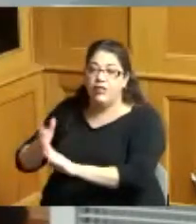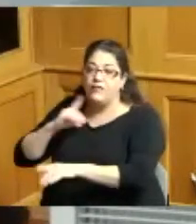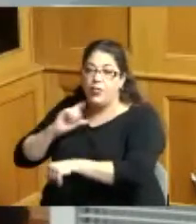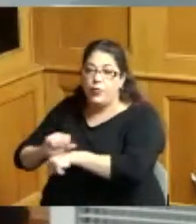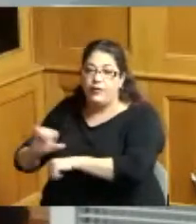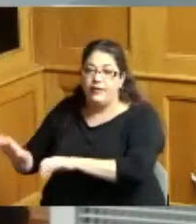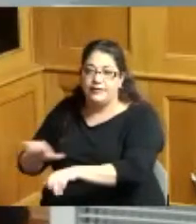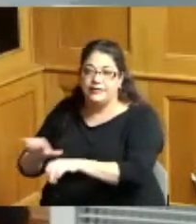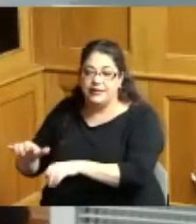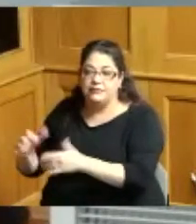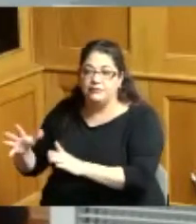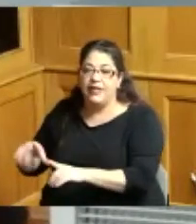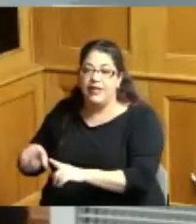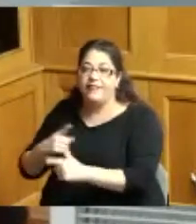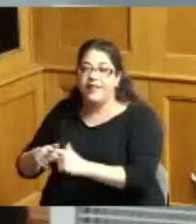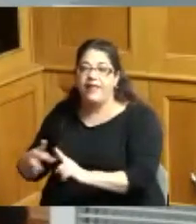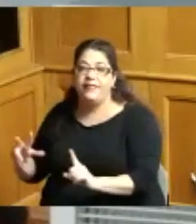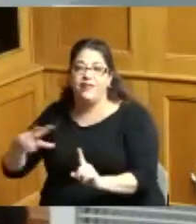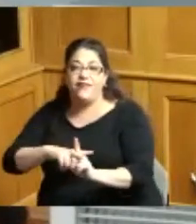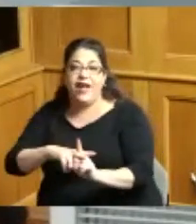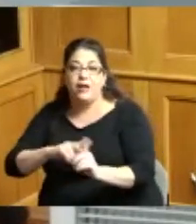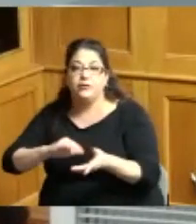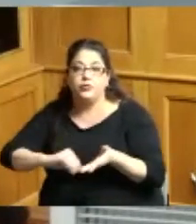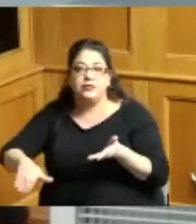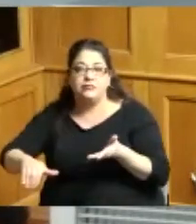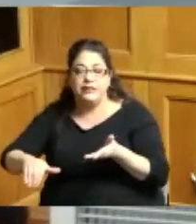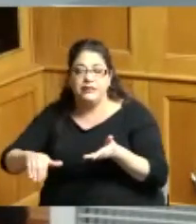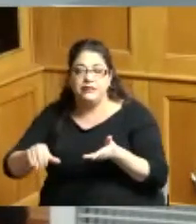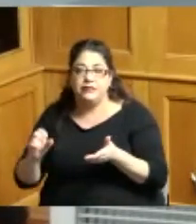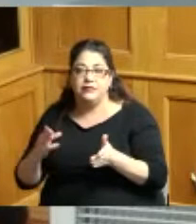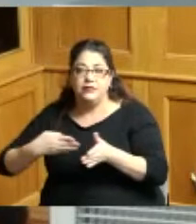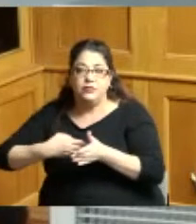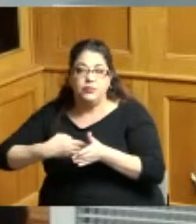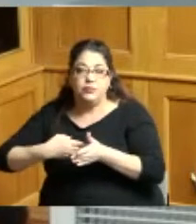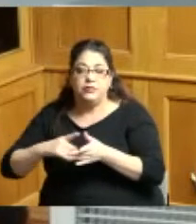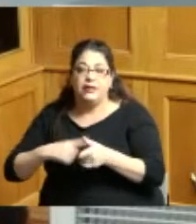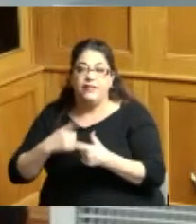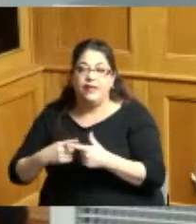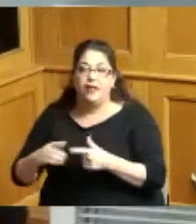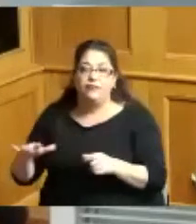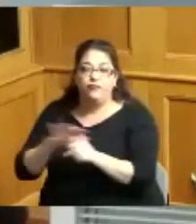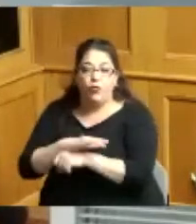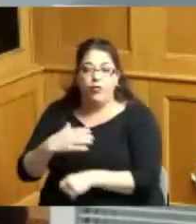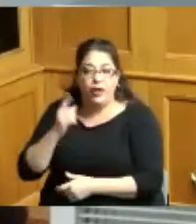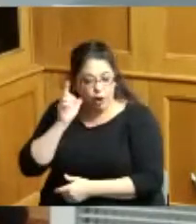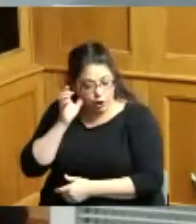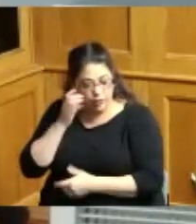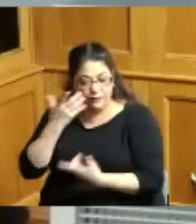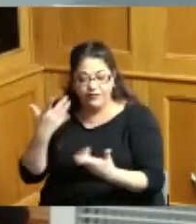they have filed a motion to dismiss the suit it's been fully briefed and they're awaiting a decision